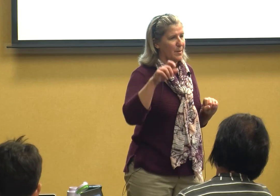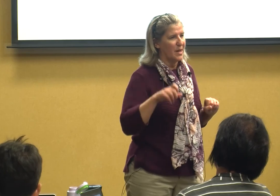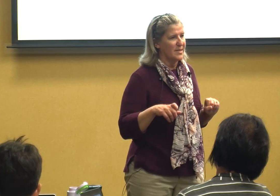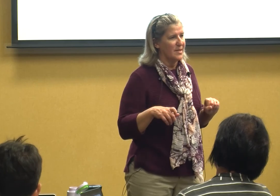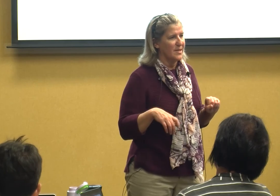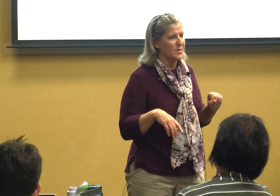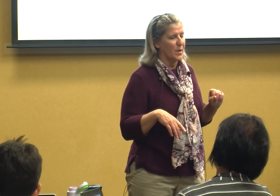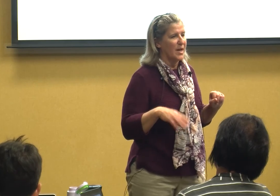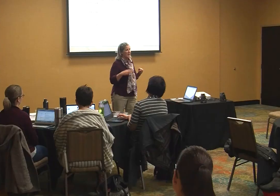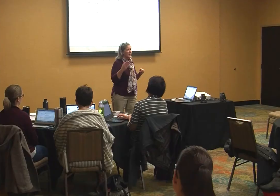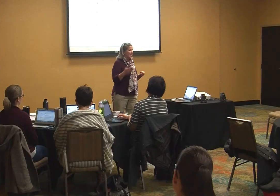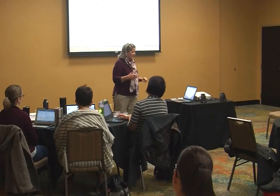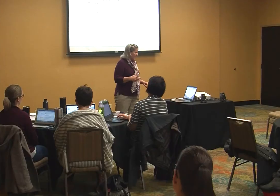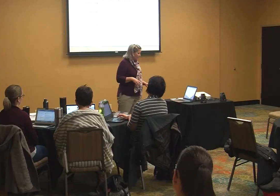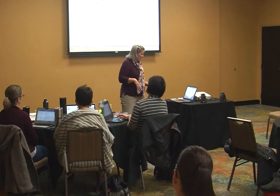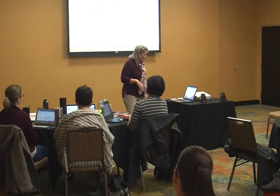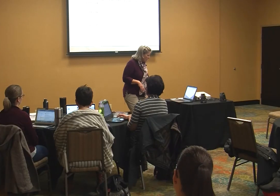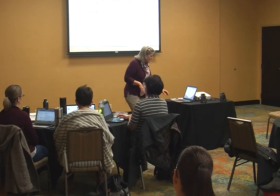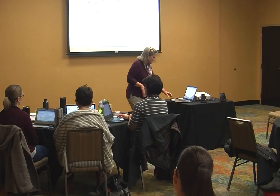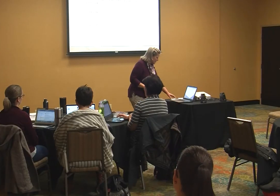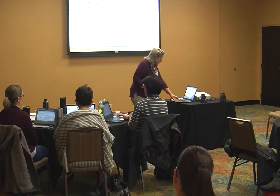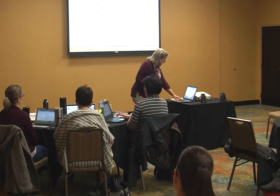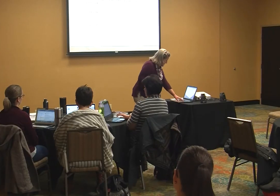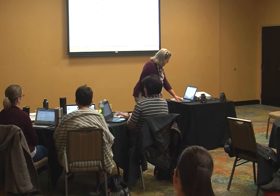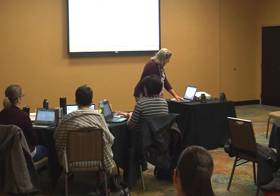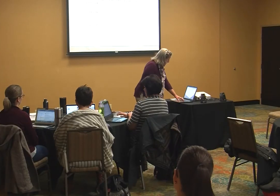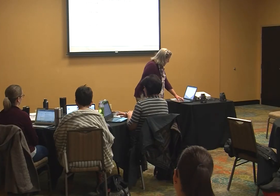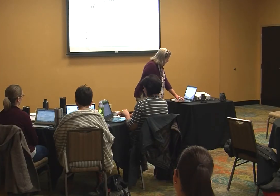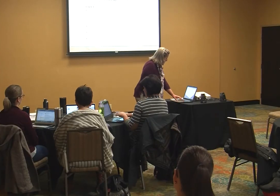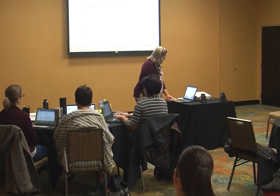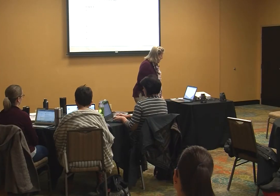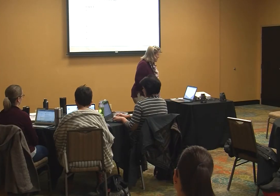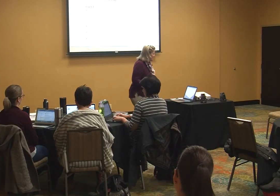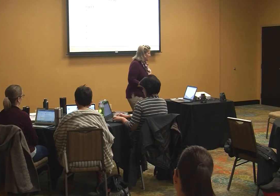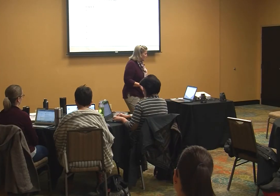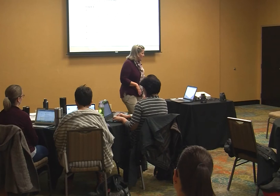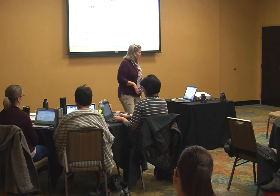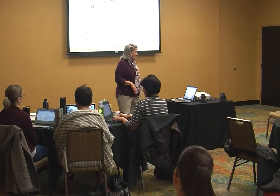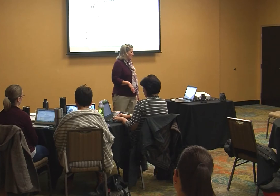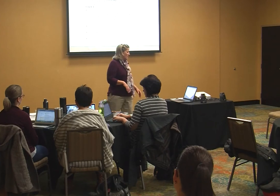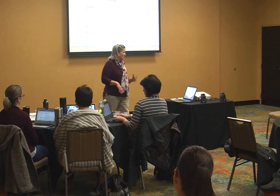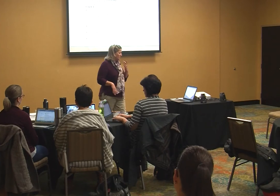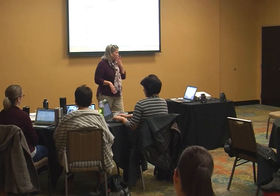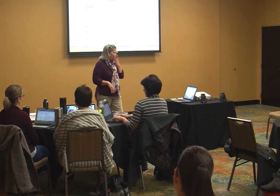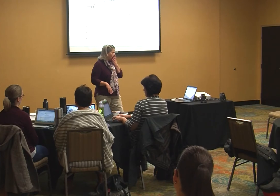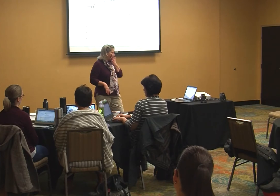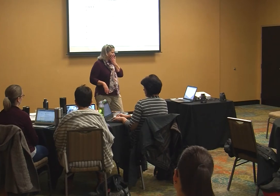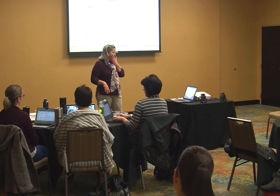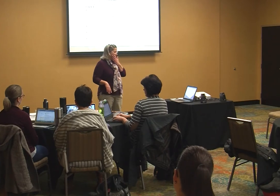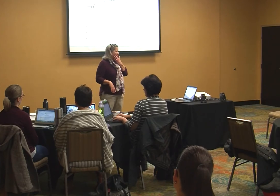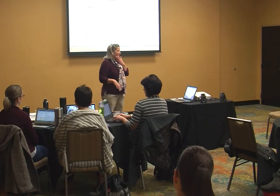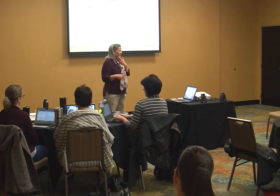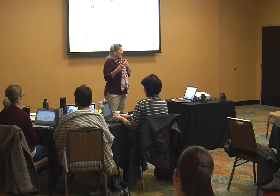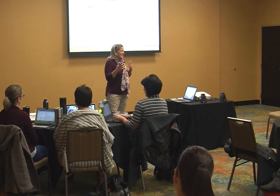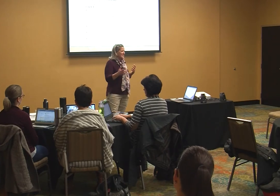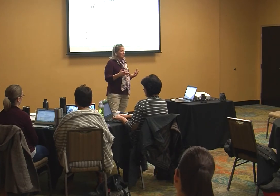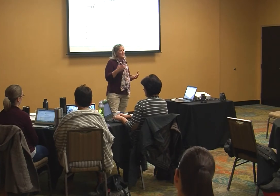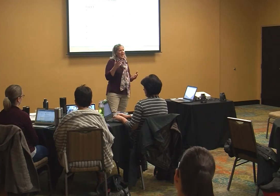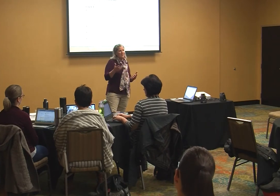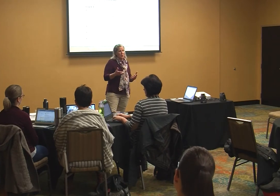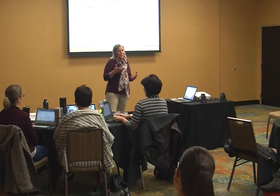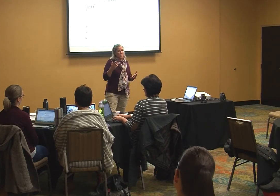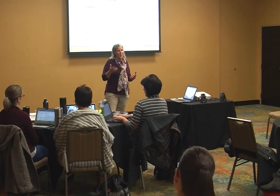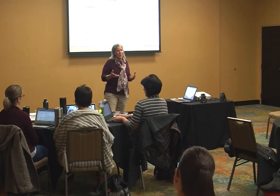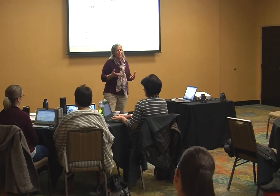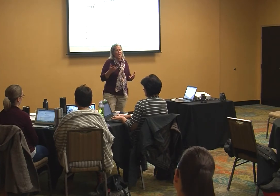applies to this one now then once it does it kind of goes through some levels where it where